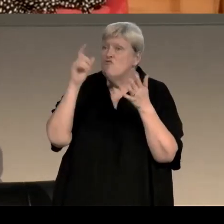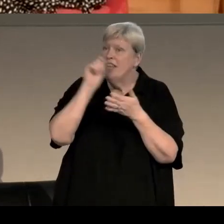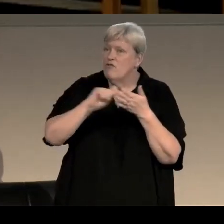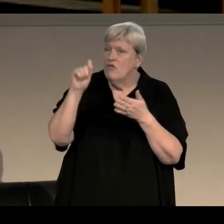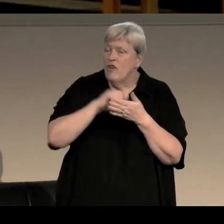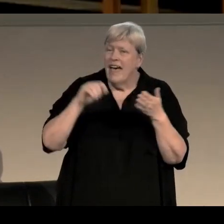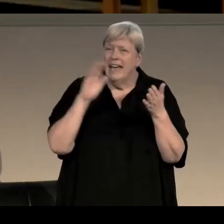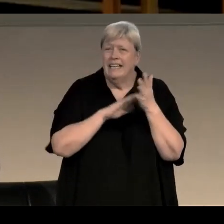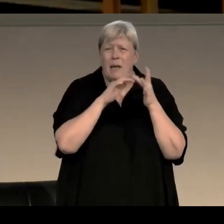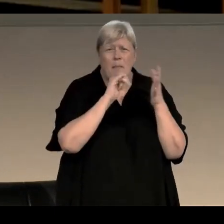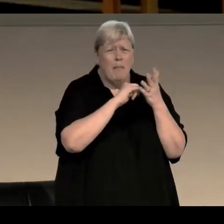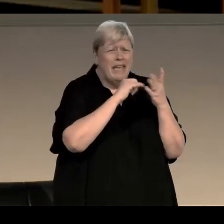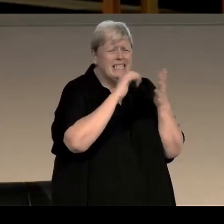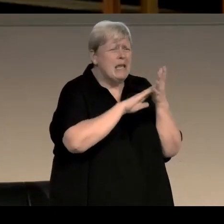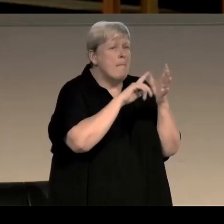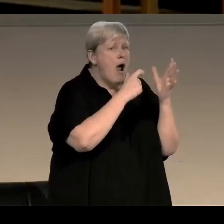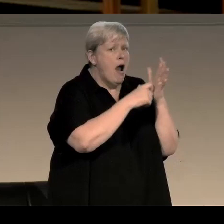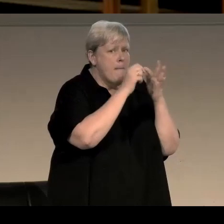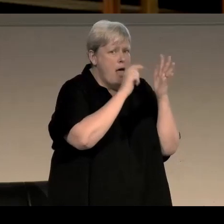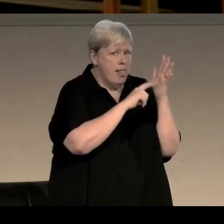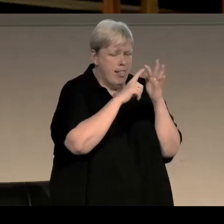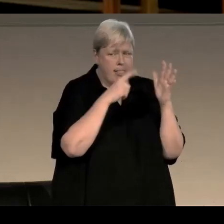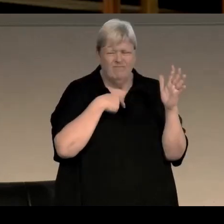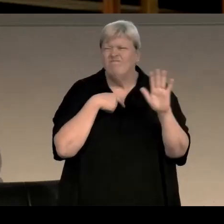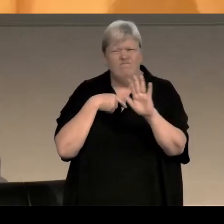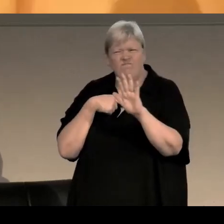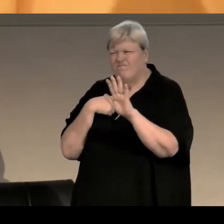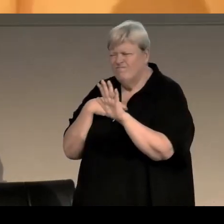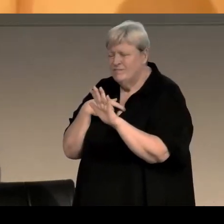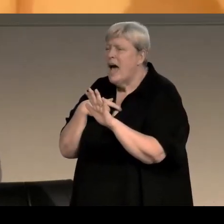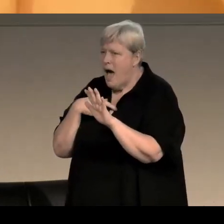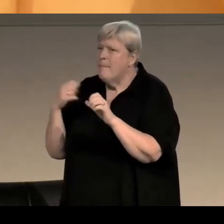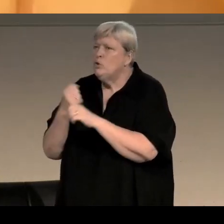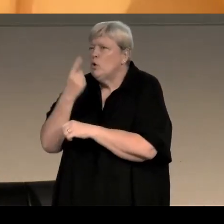Well I'm not quite rewriting it, I'm writing a Miss Marple story.